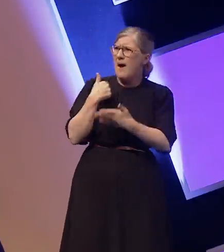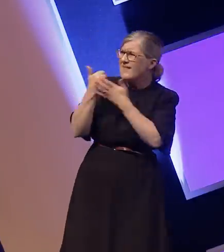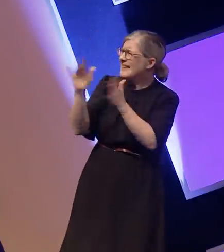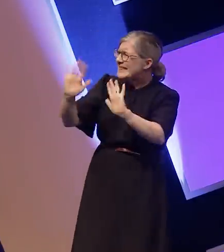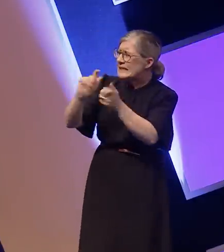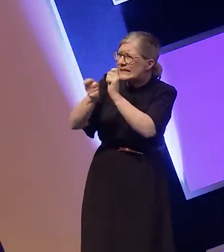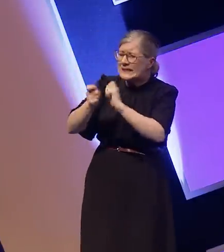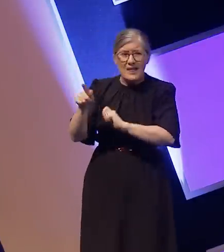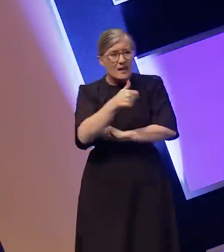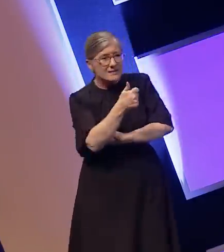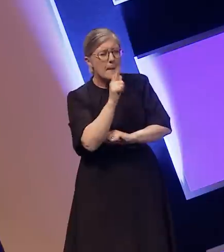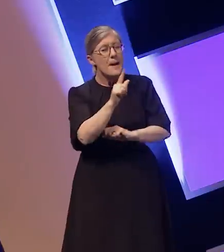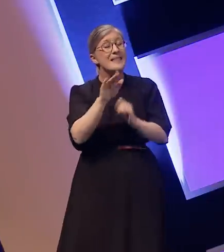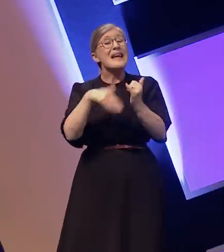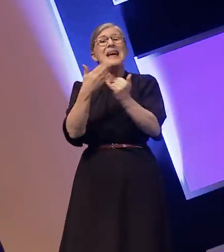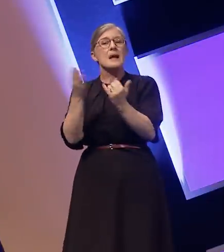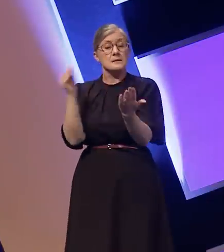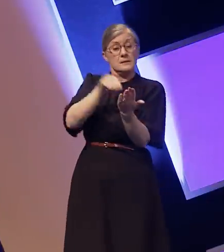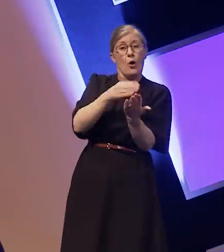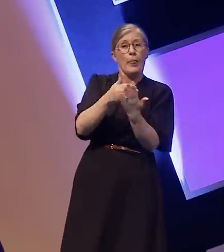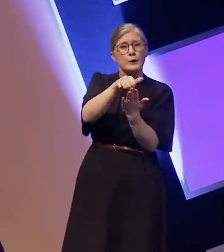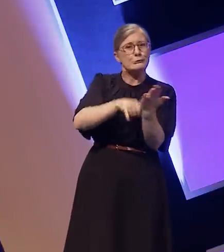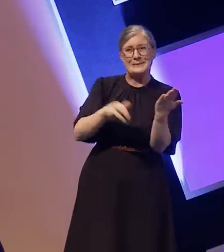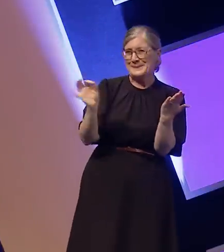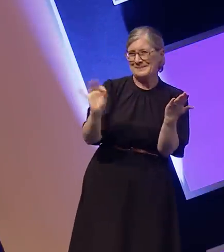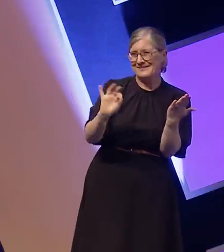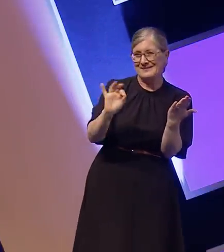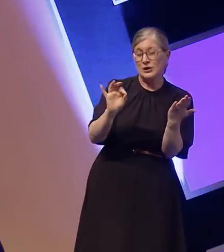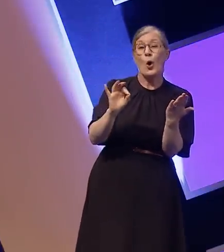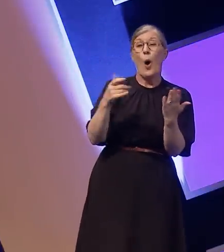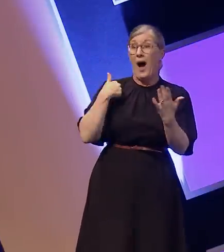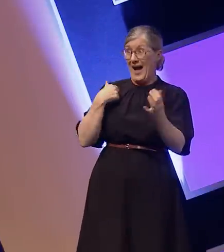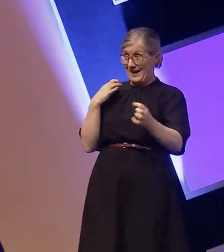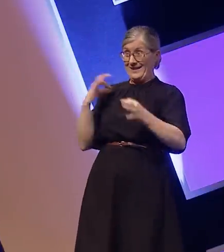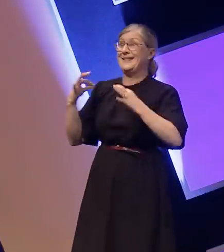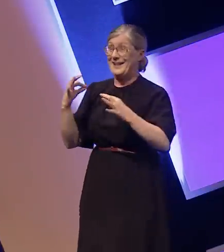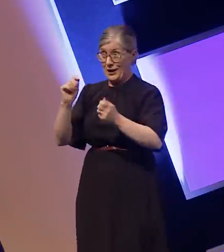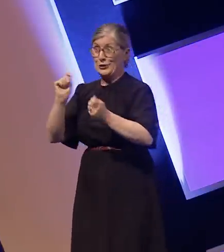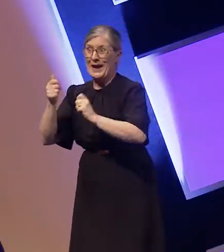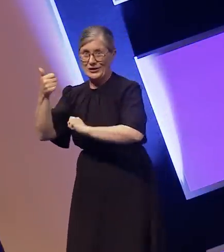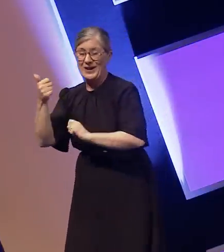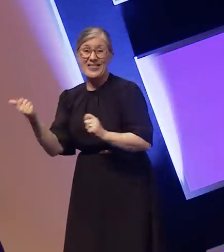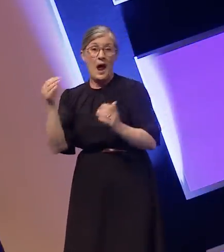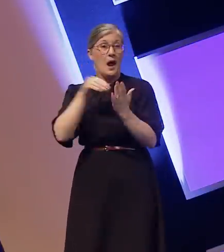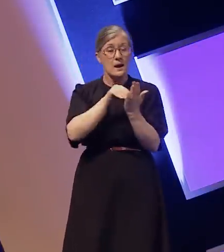doesn't get added to the scripts so when it comes to editing, the editor follows the original script